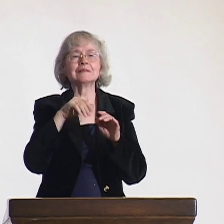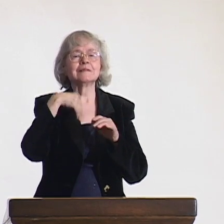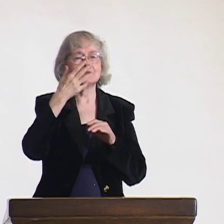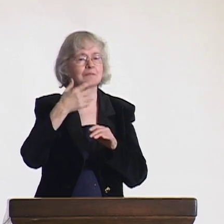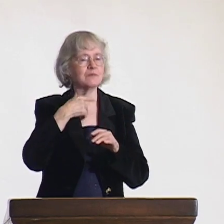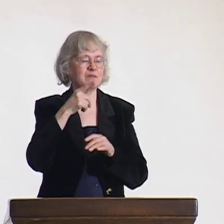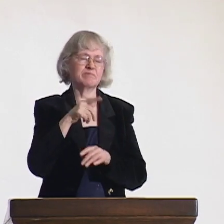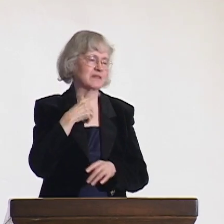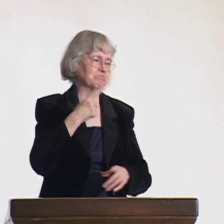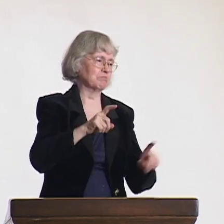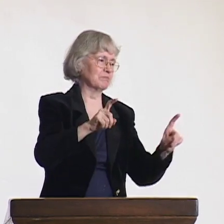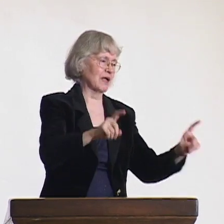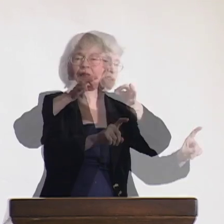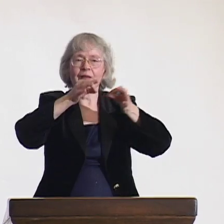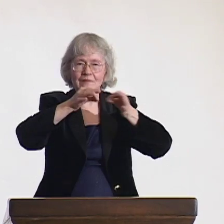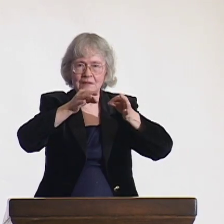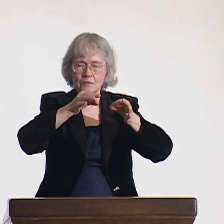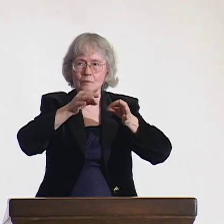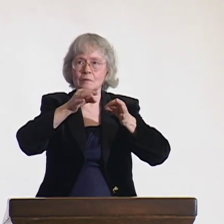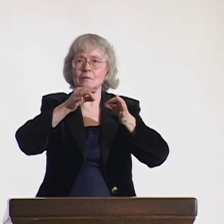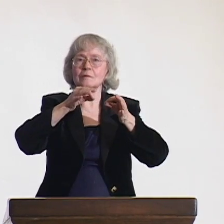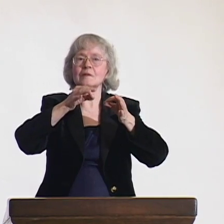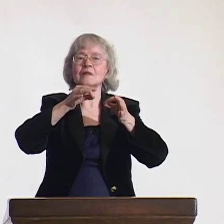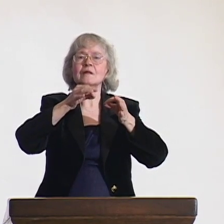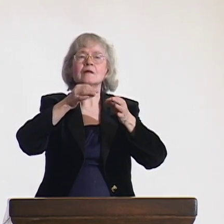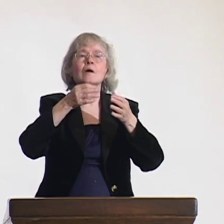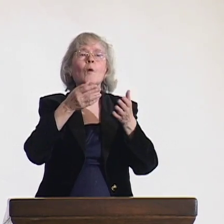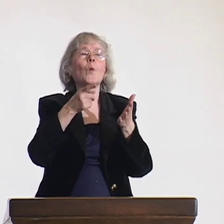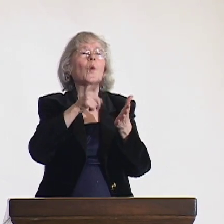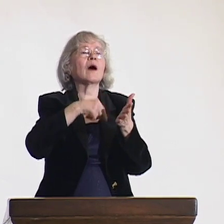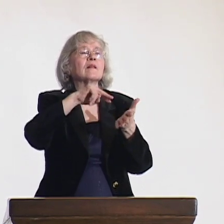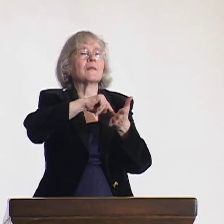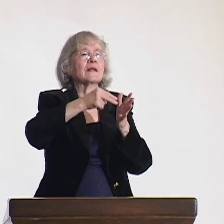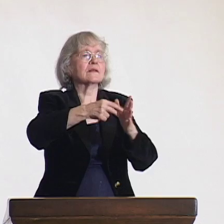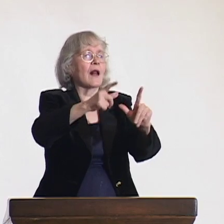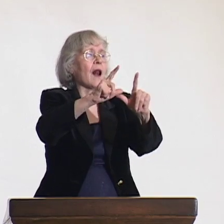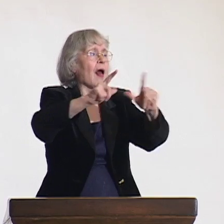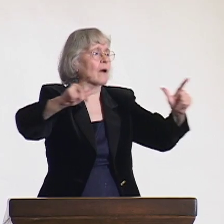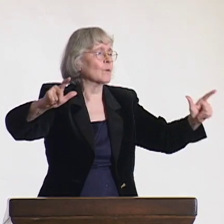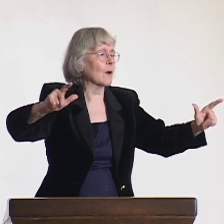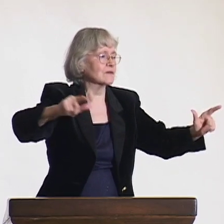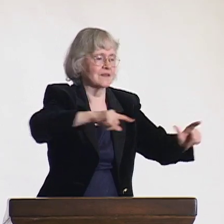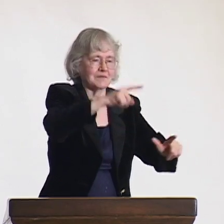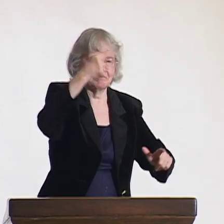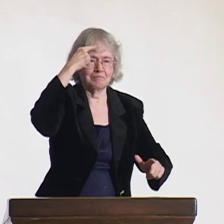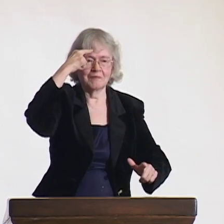The second goal was to define what sign language was